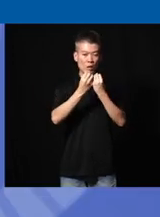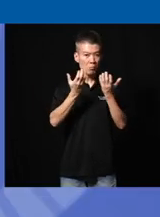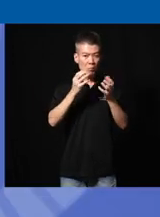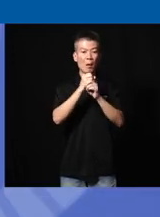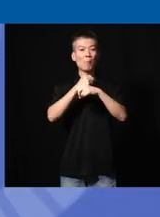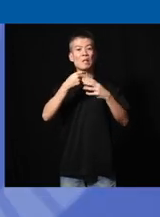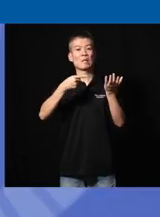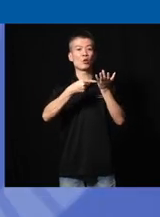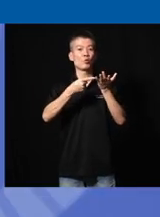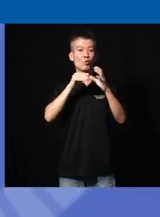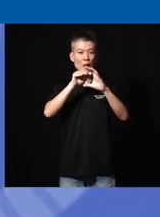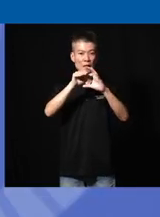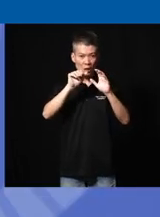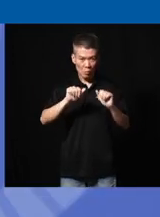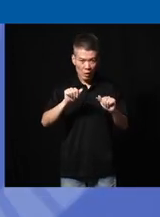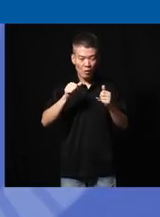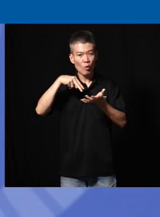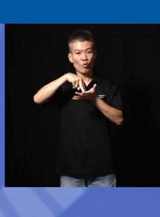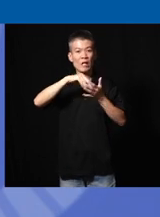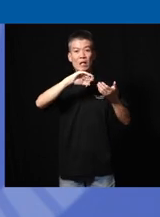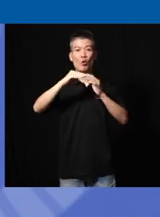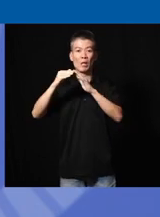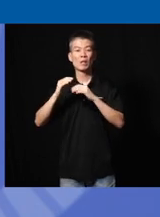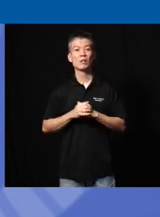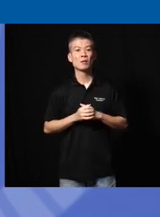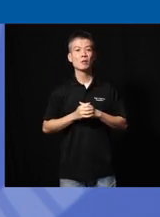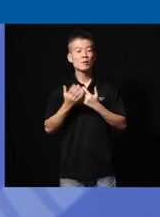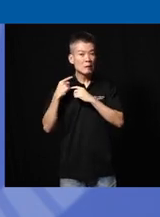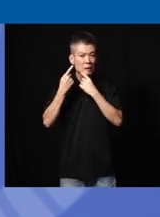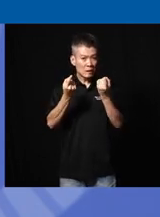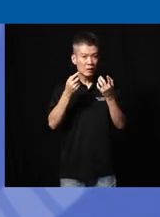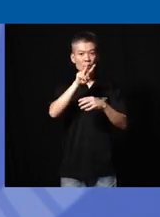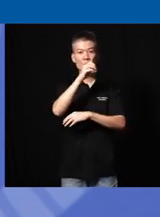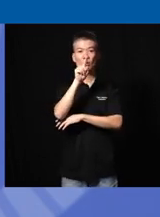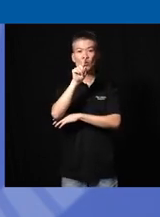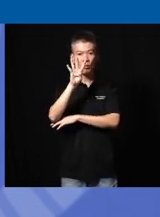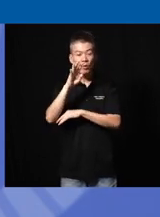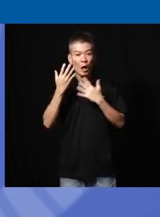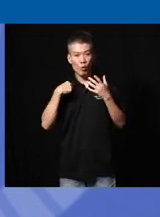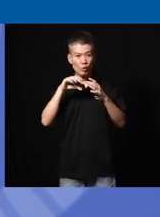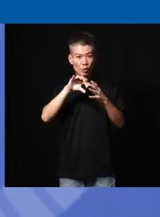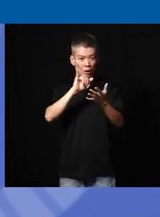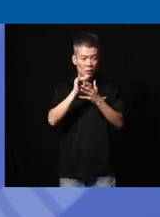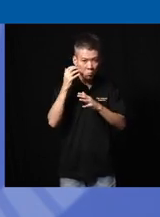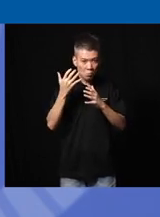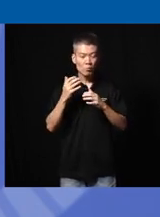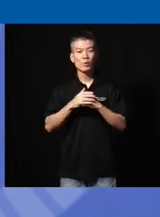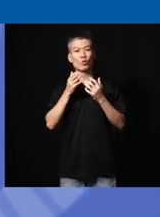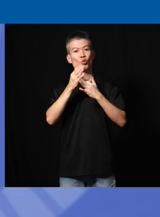technology accessible to vulnerable communities since 2014 so how we do this is two verticals the